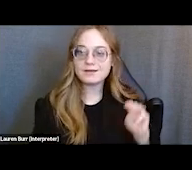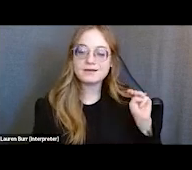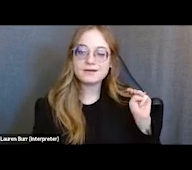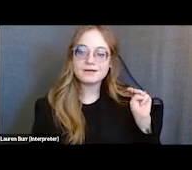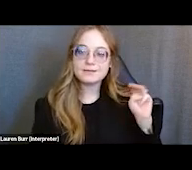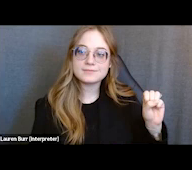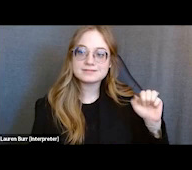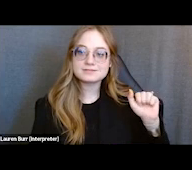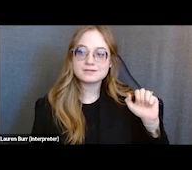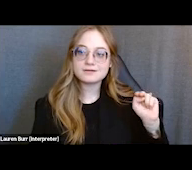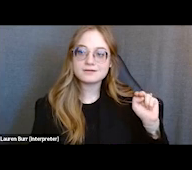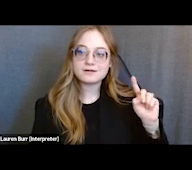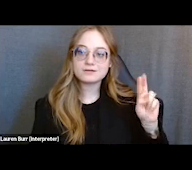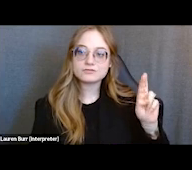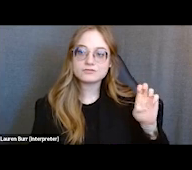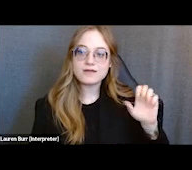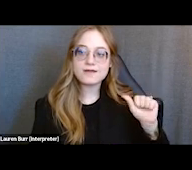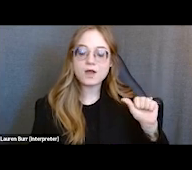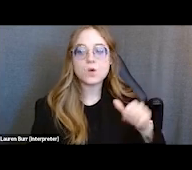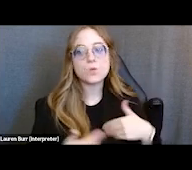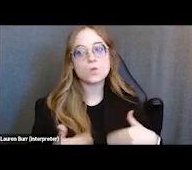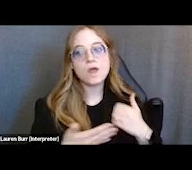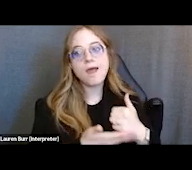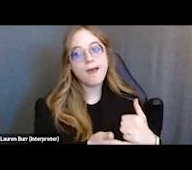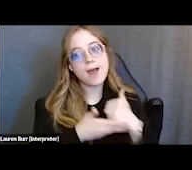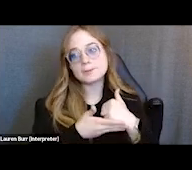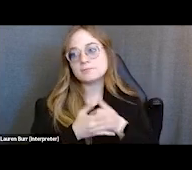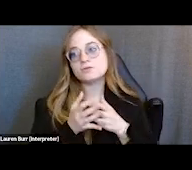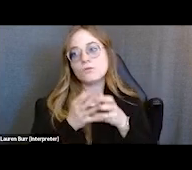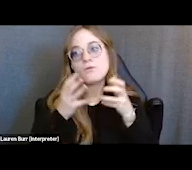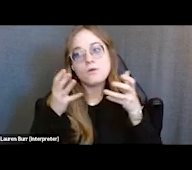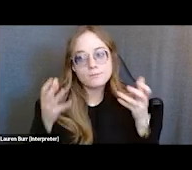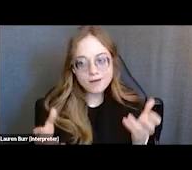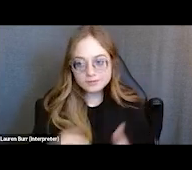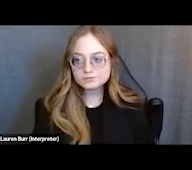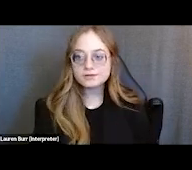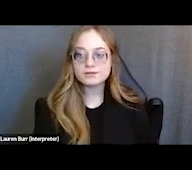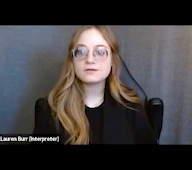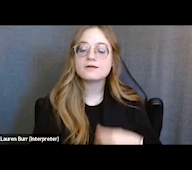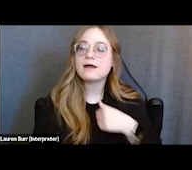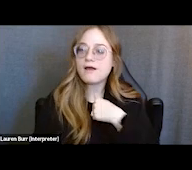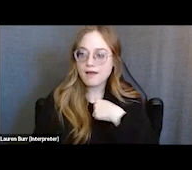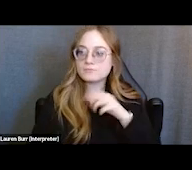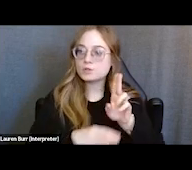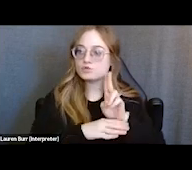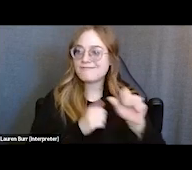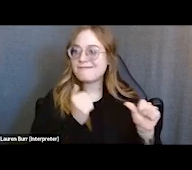they have helped me out a whole lot. I have been on assistance for, I don't know how many years,